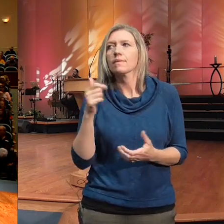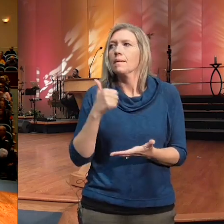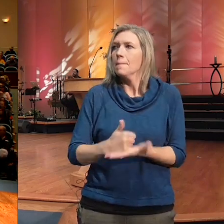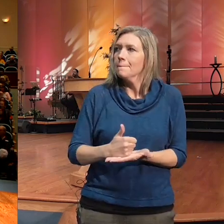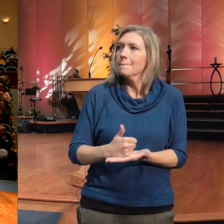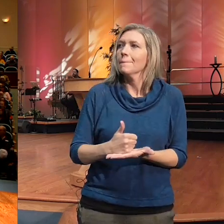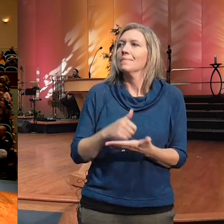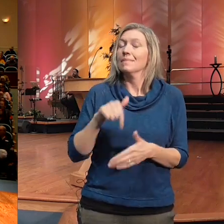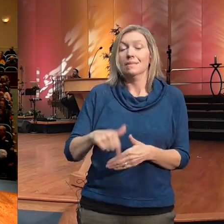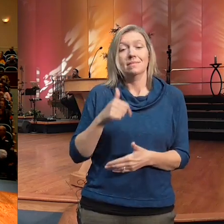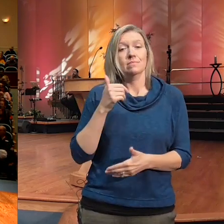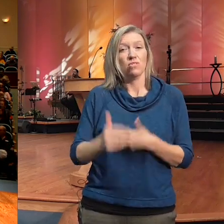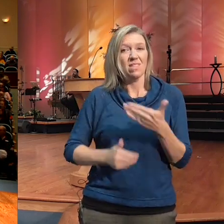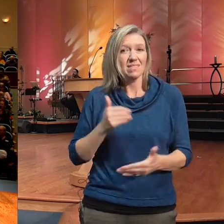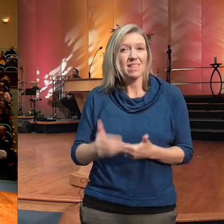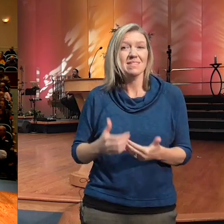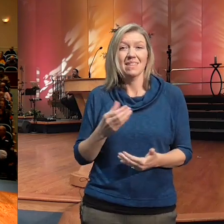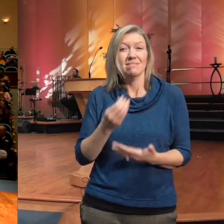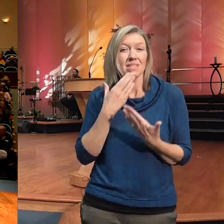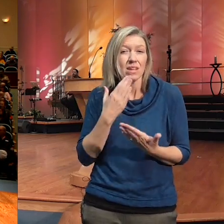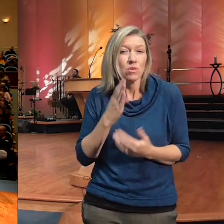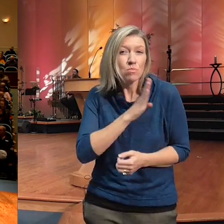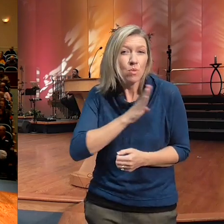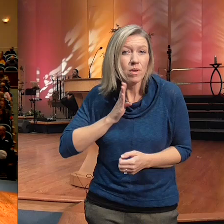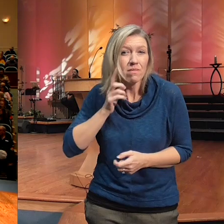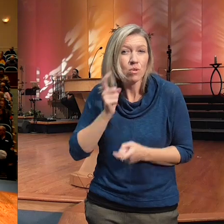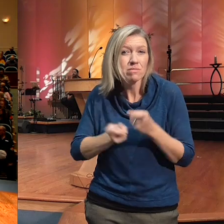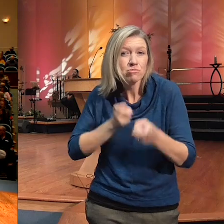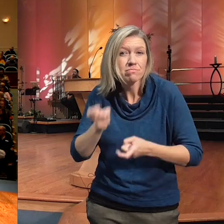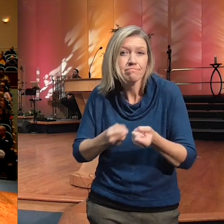generously yeah it was so wonderful even after the this probably isn't good fundraising but after the